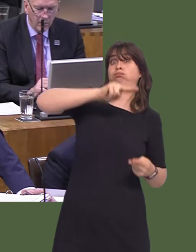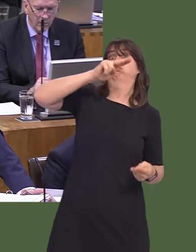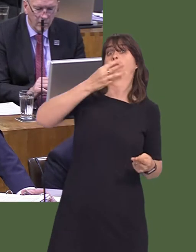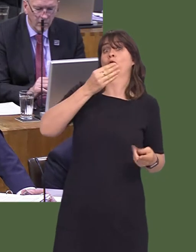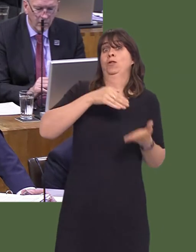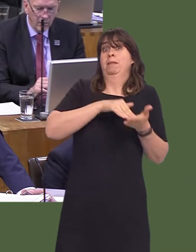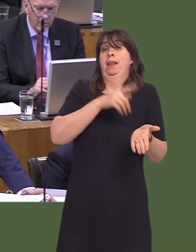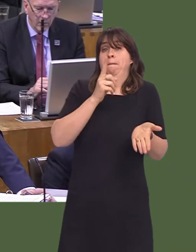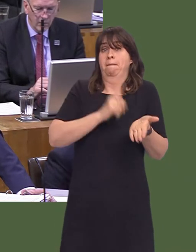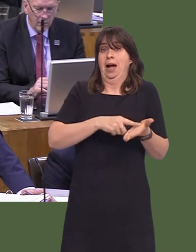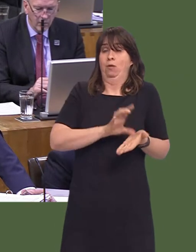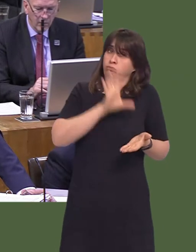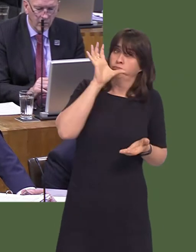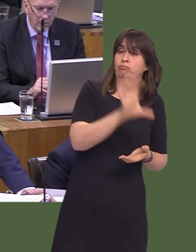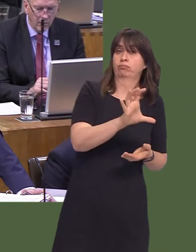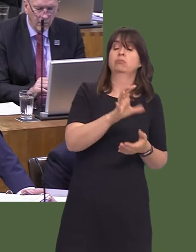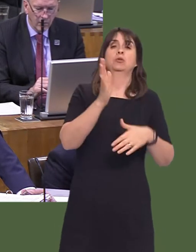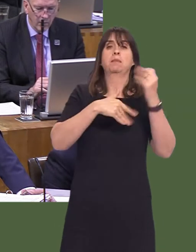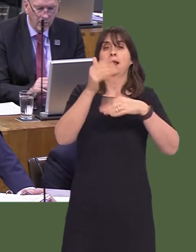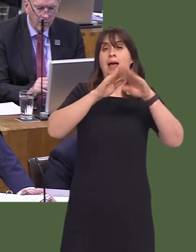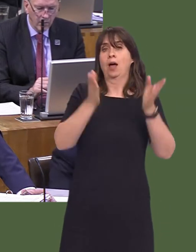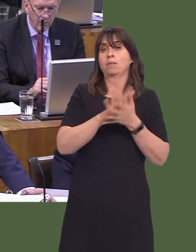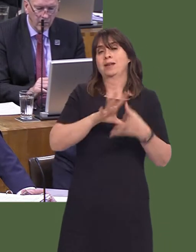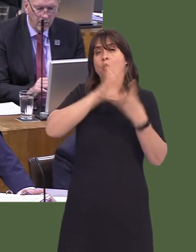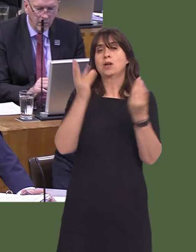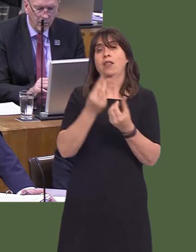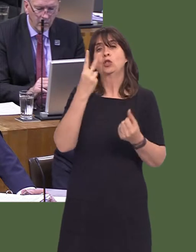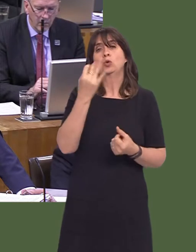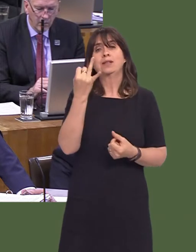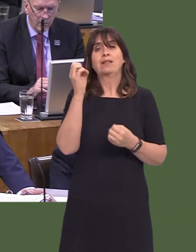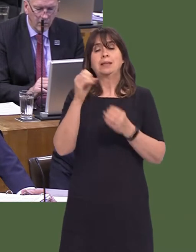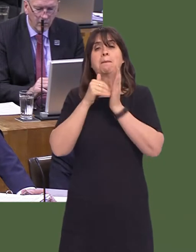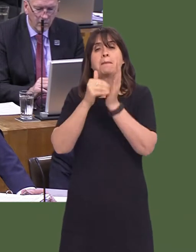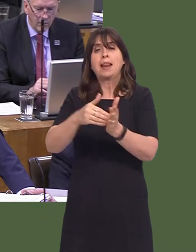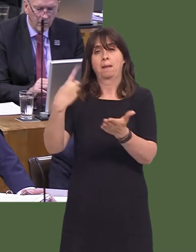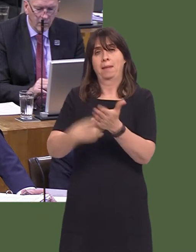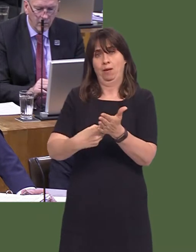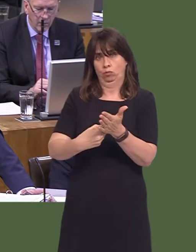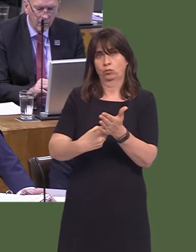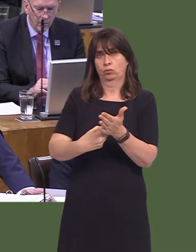of the current scheme to an estimated investment of £270 million. But we also specifically